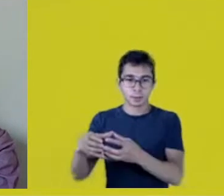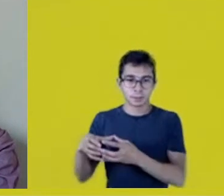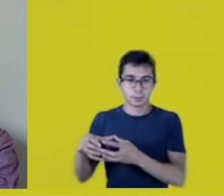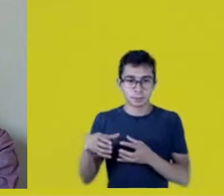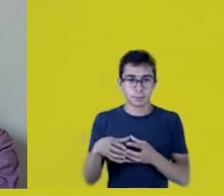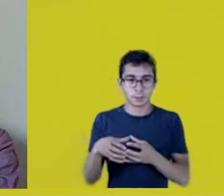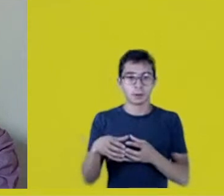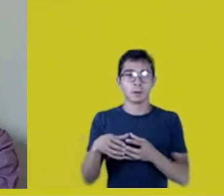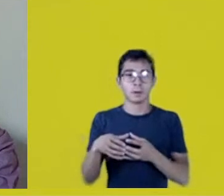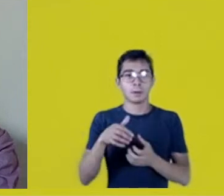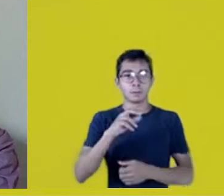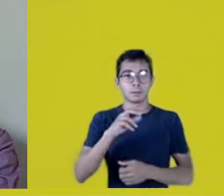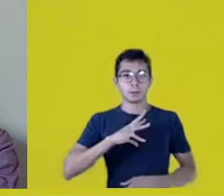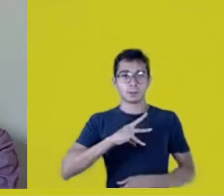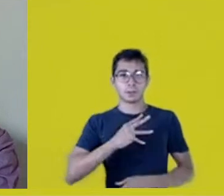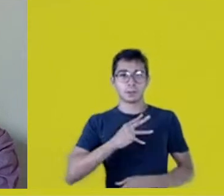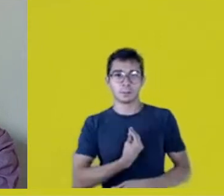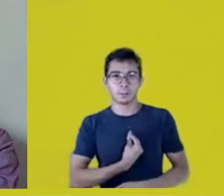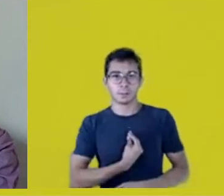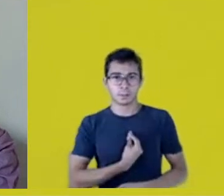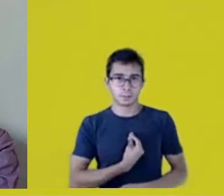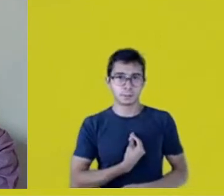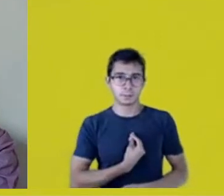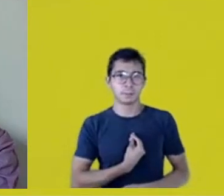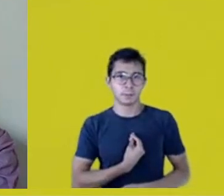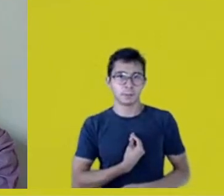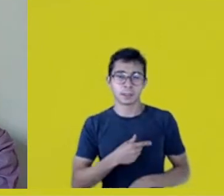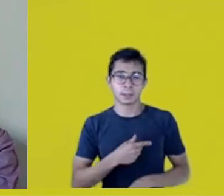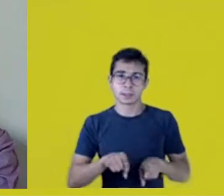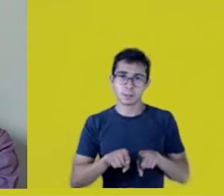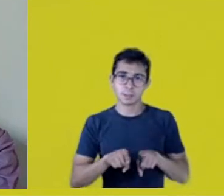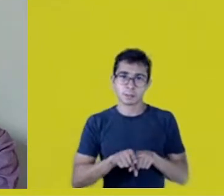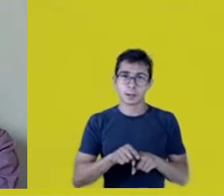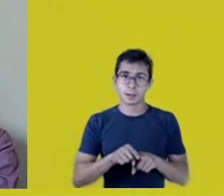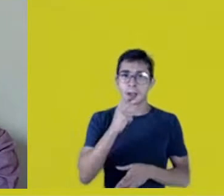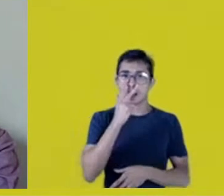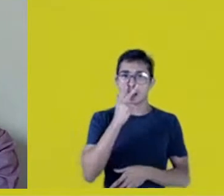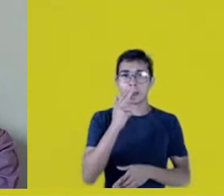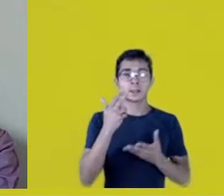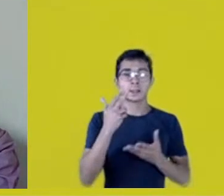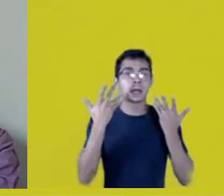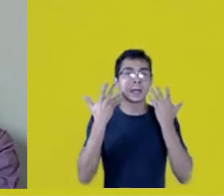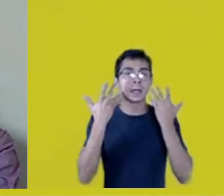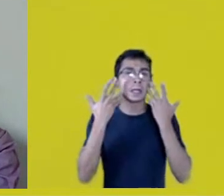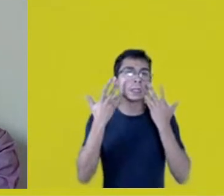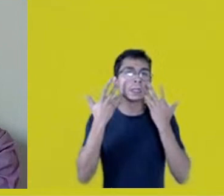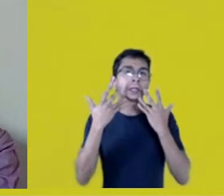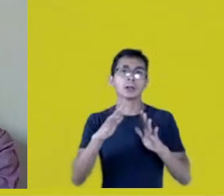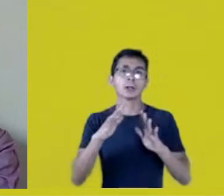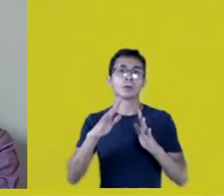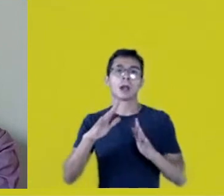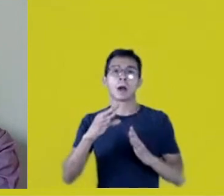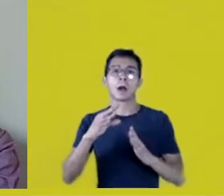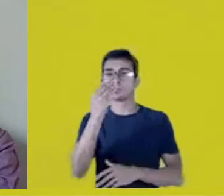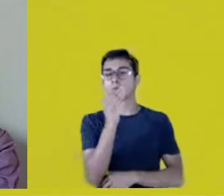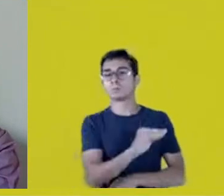there’s a certain nature in that denial Fernanda mentions so often.